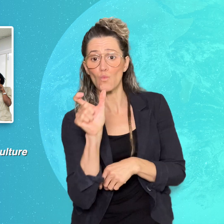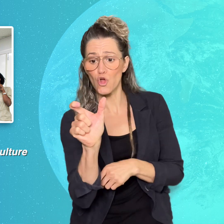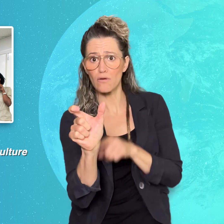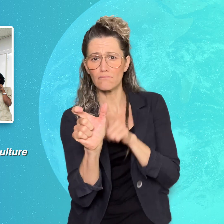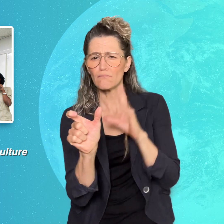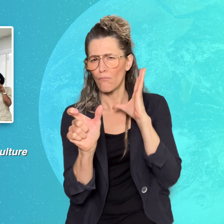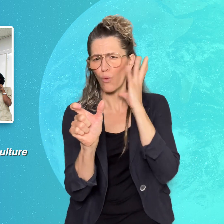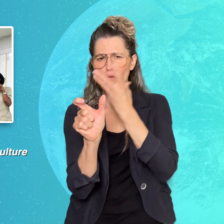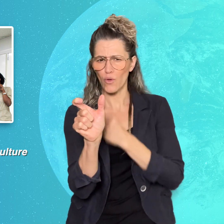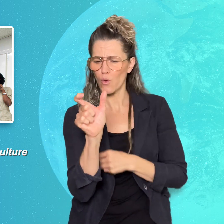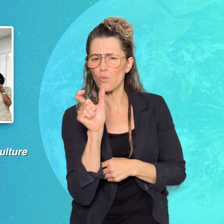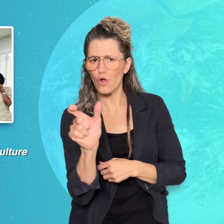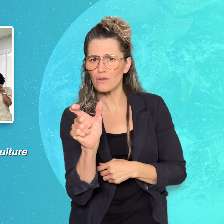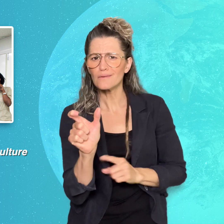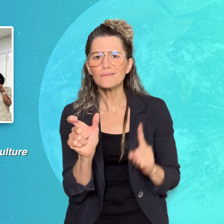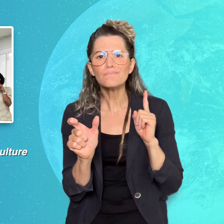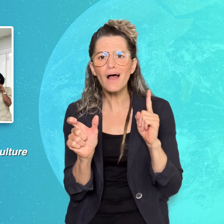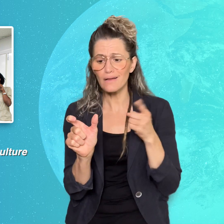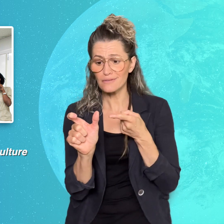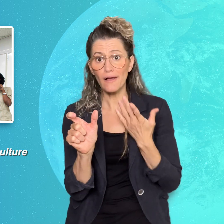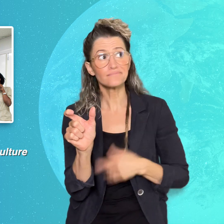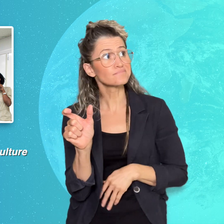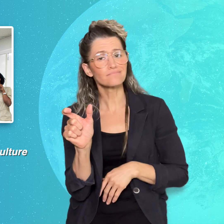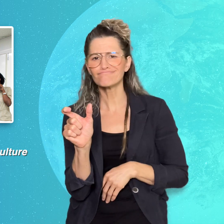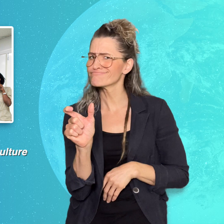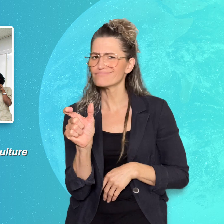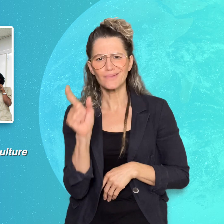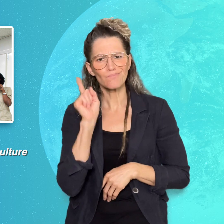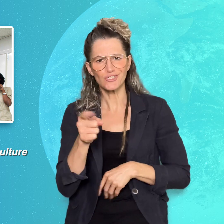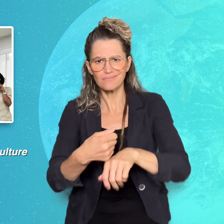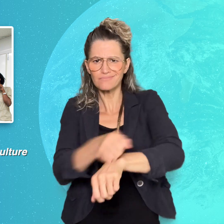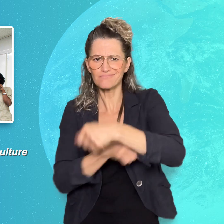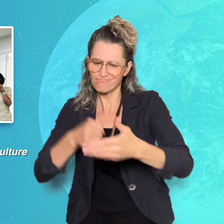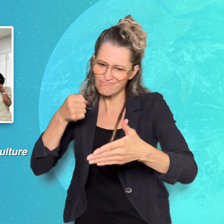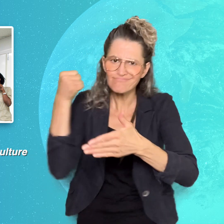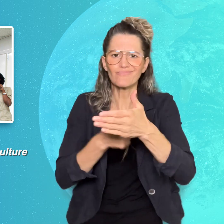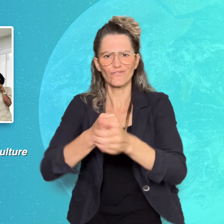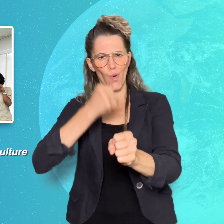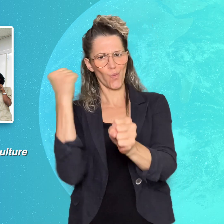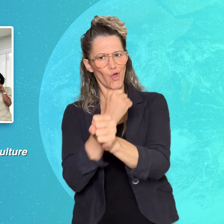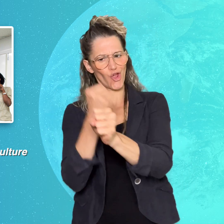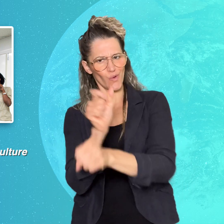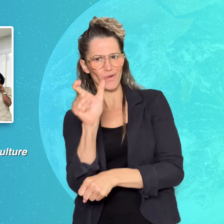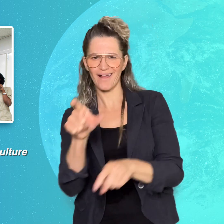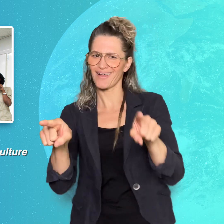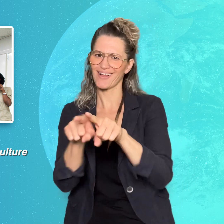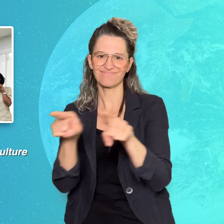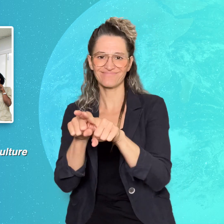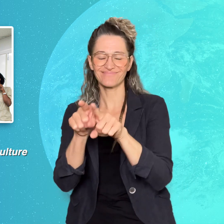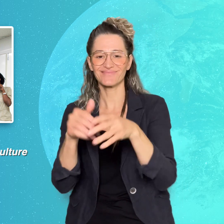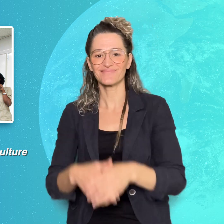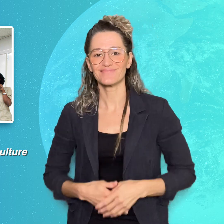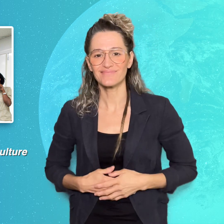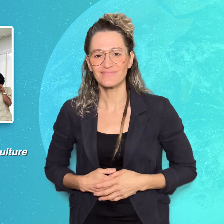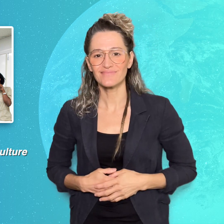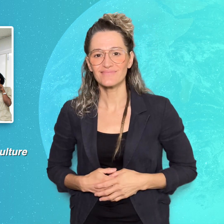“It's a beautiful word, but it's an action word as well."